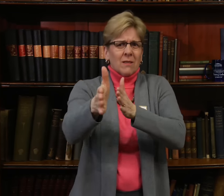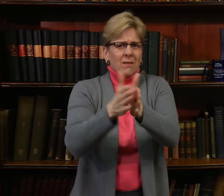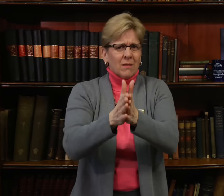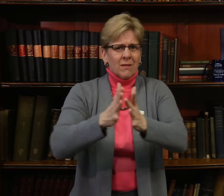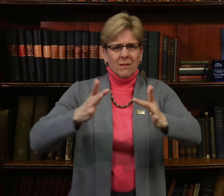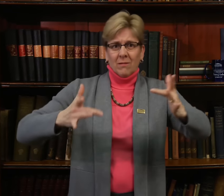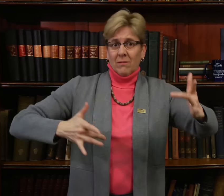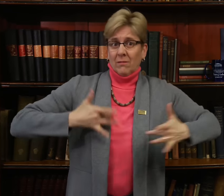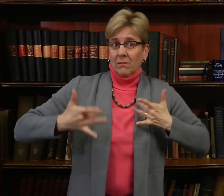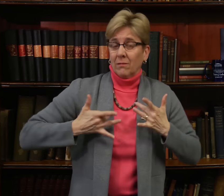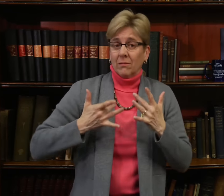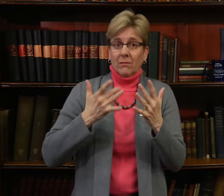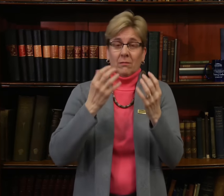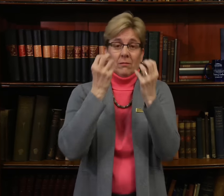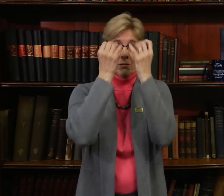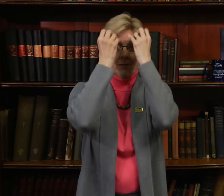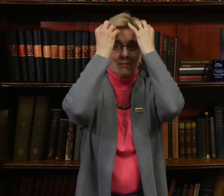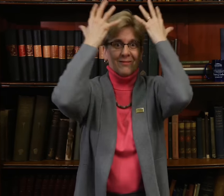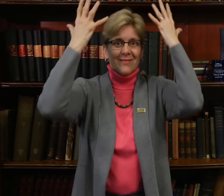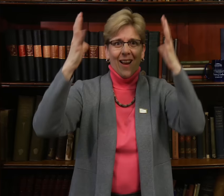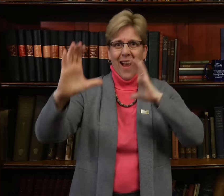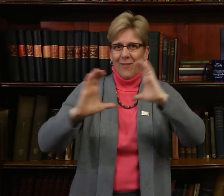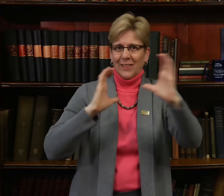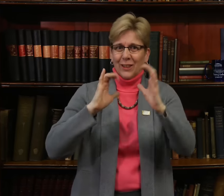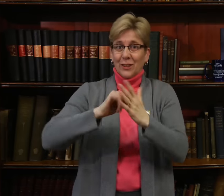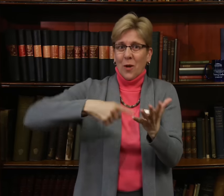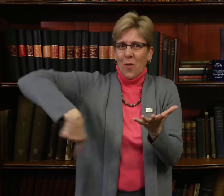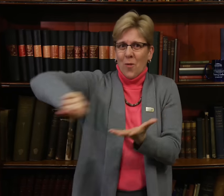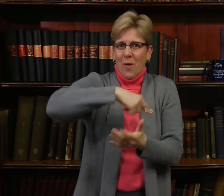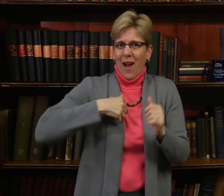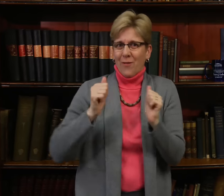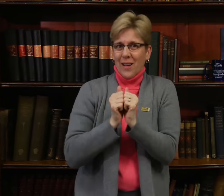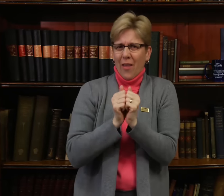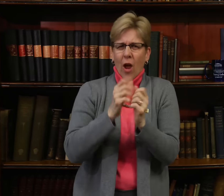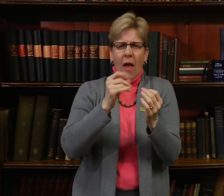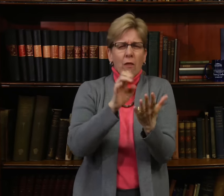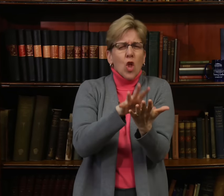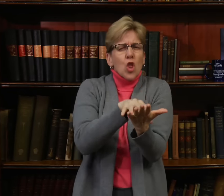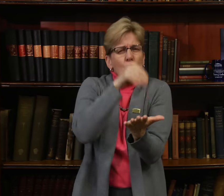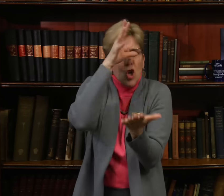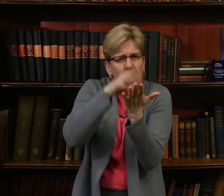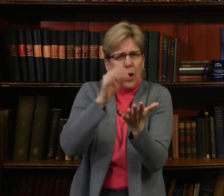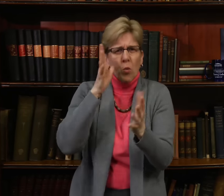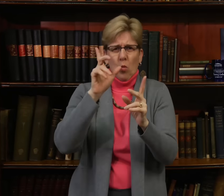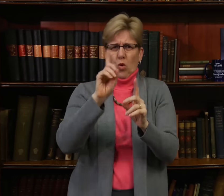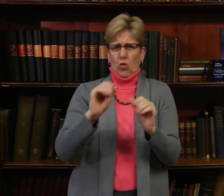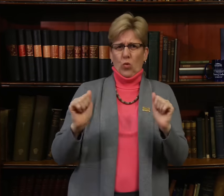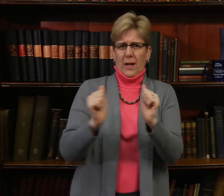I look forward to the stimulating conversations we will have and the learning we will do together